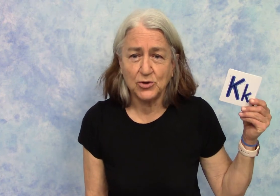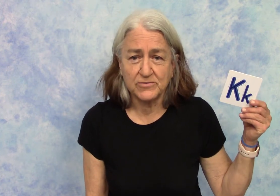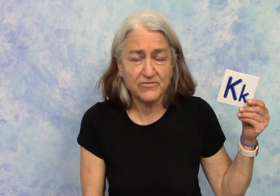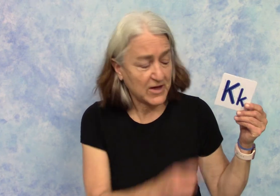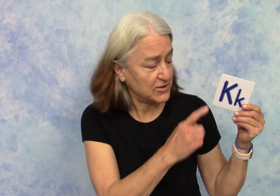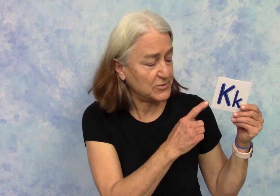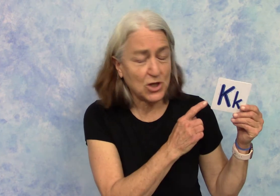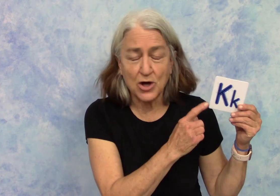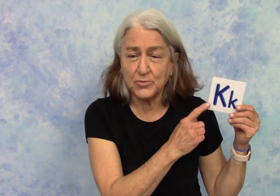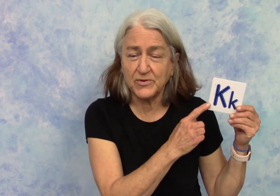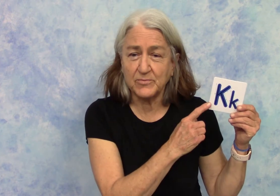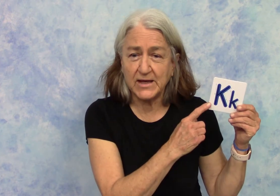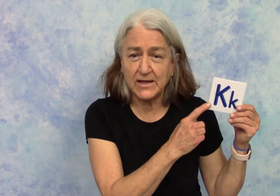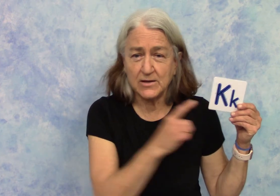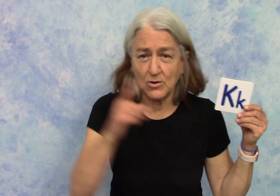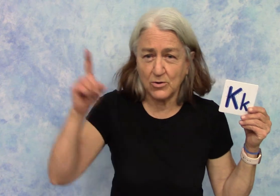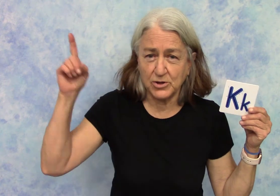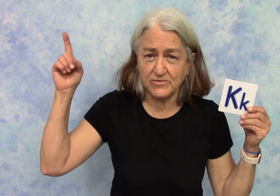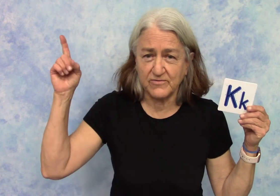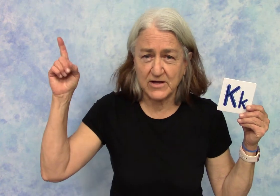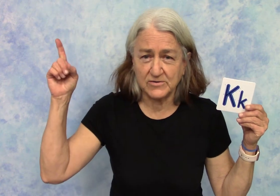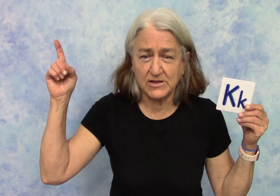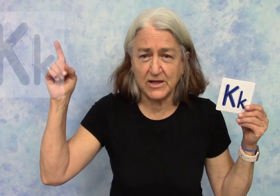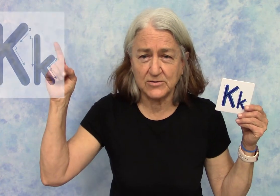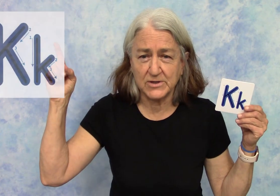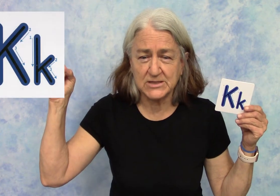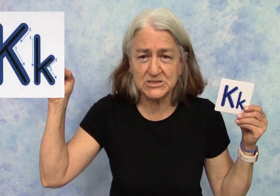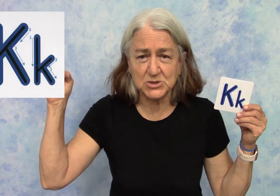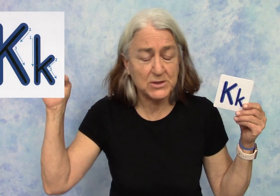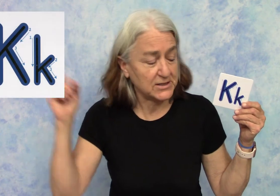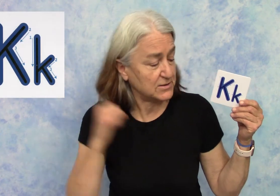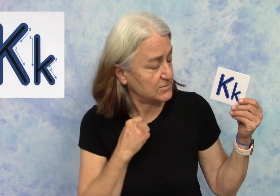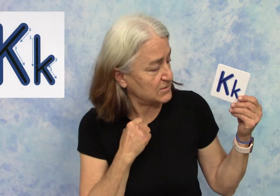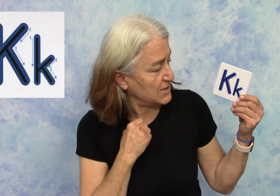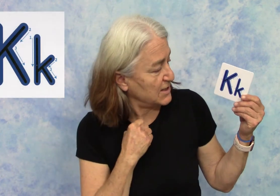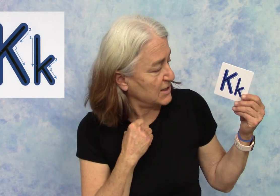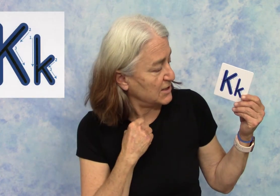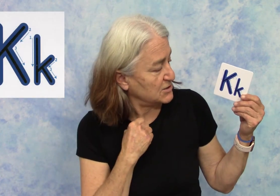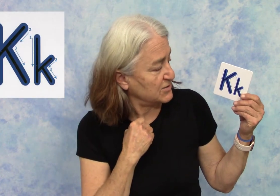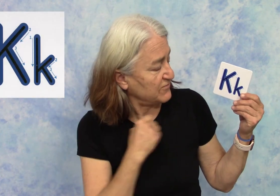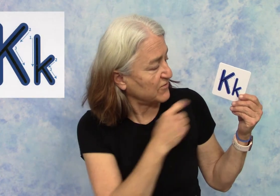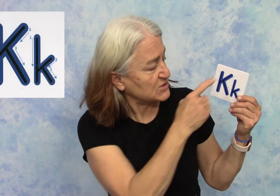You can follow along with me or you can follow the letter on the screen.